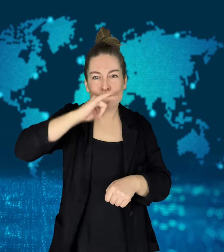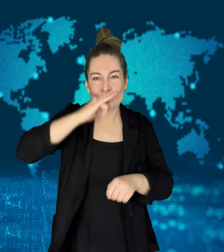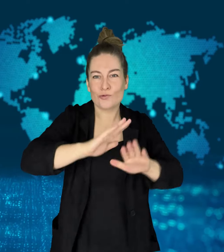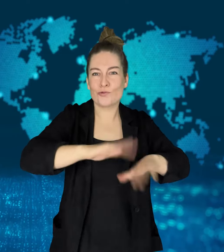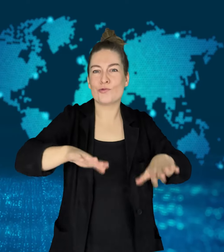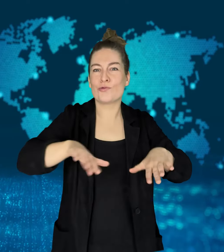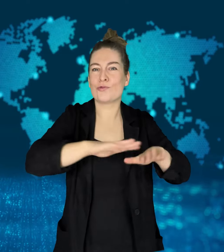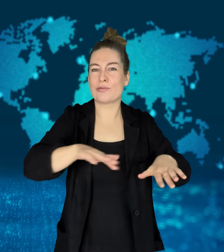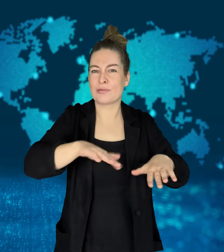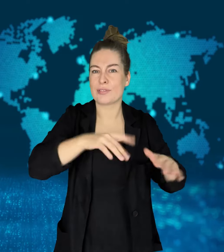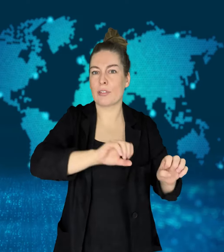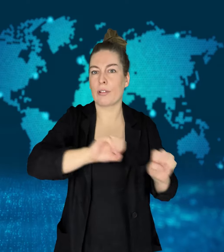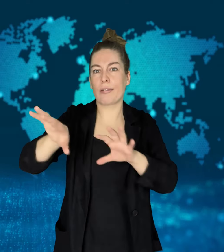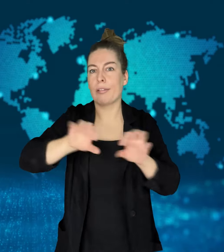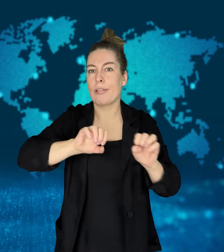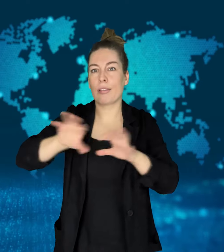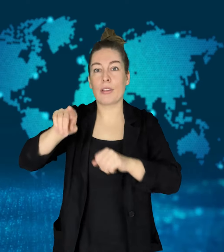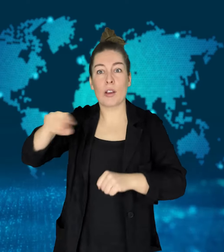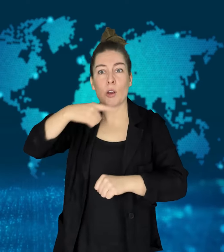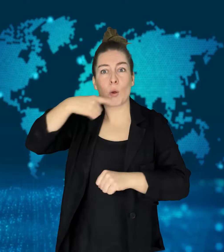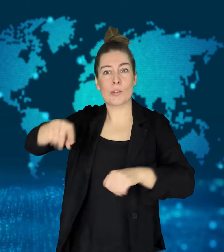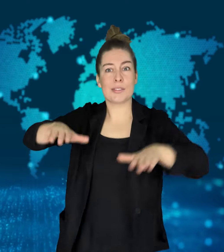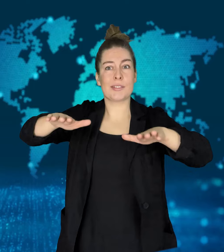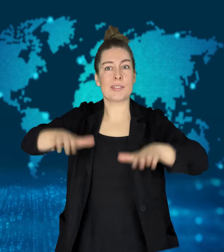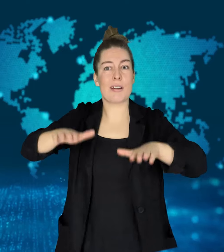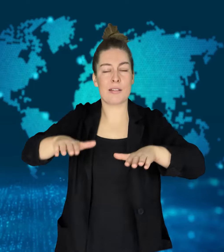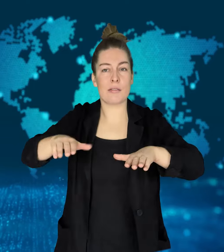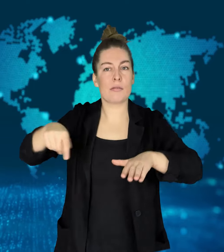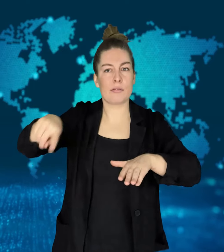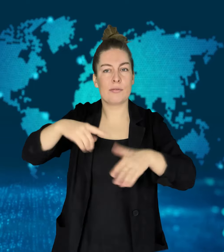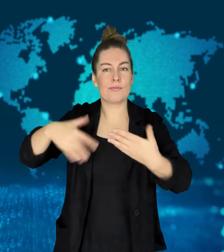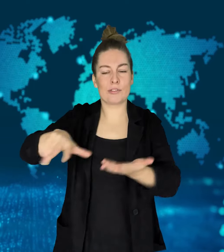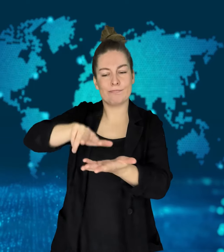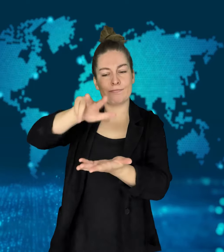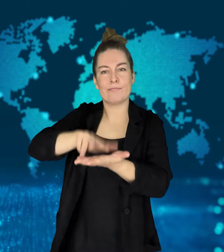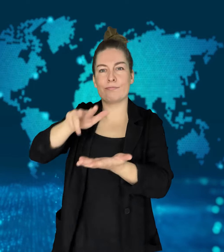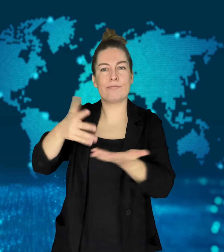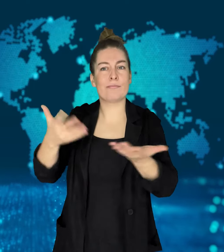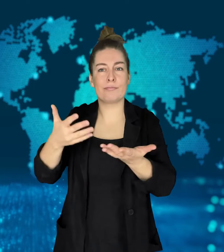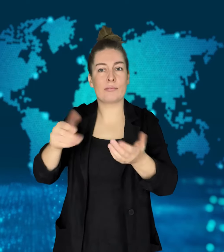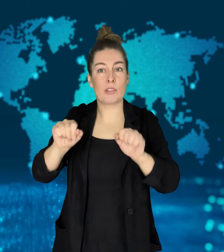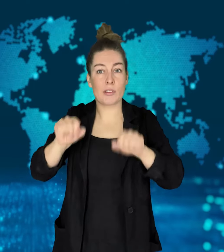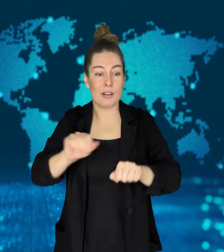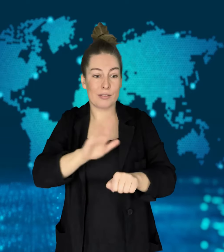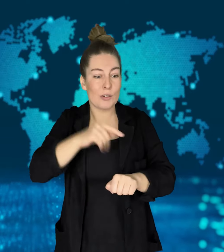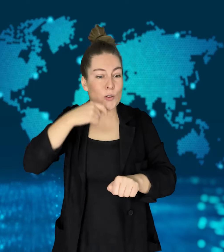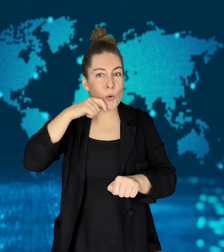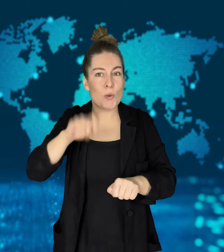from Ukraine would be made Russian citizens.